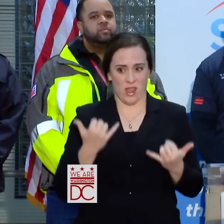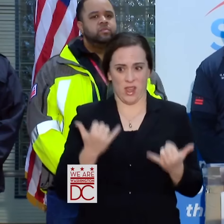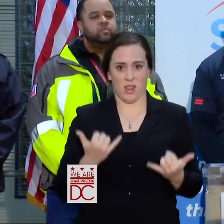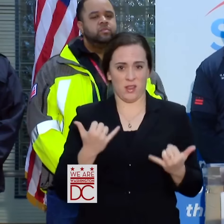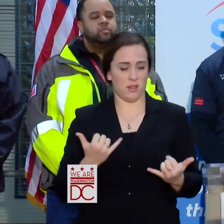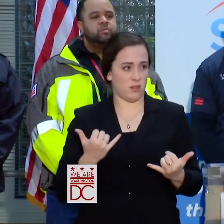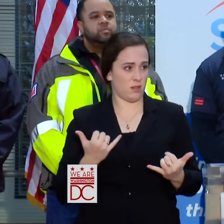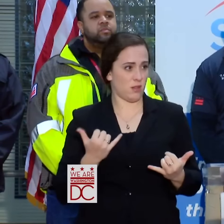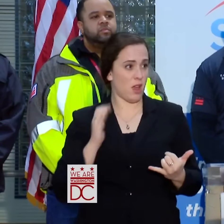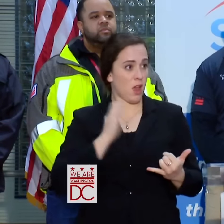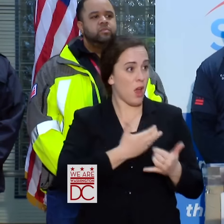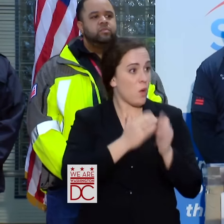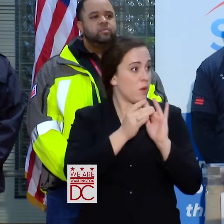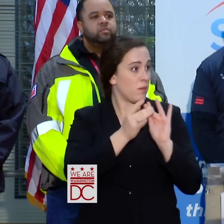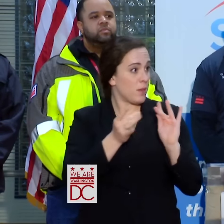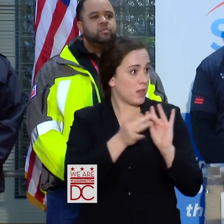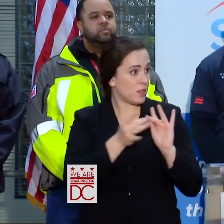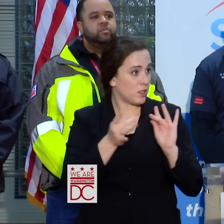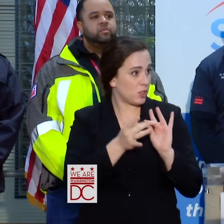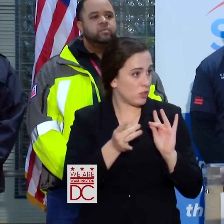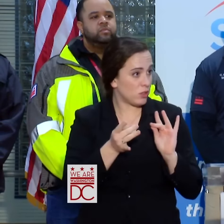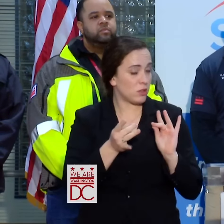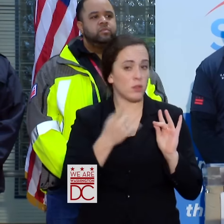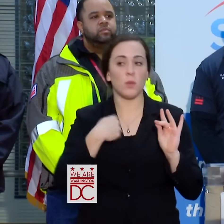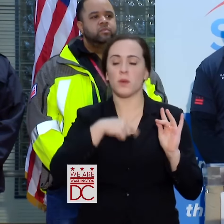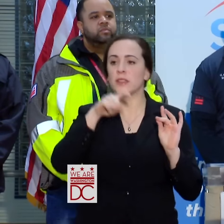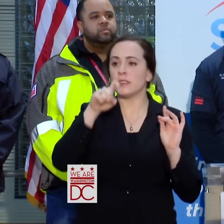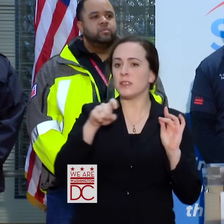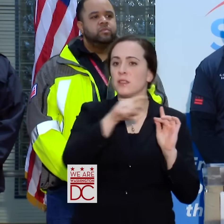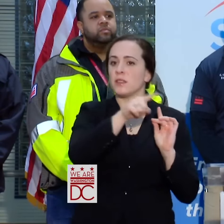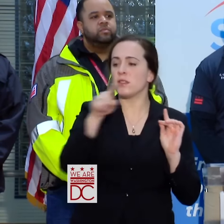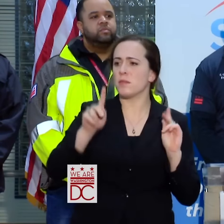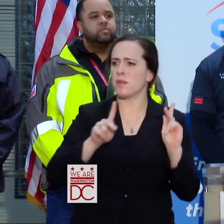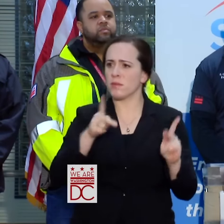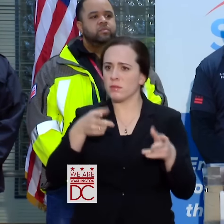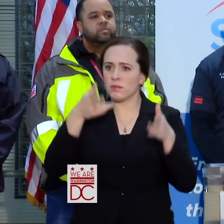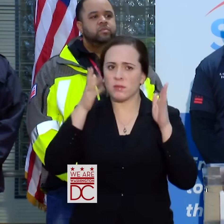OUR MESSAGE -- AND WE NEED THE PUBLIC TO LISTEN -- IS TO STAY